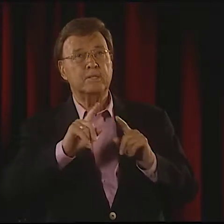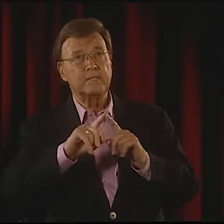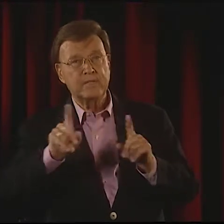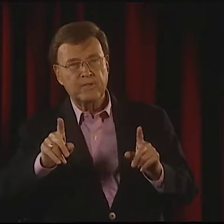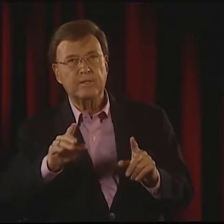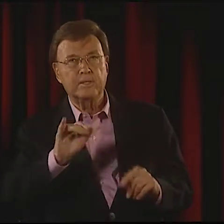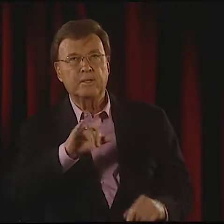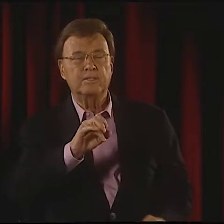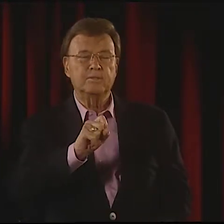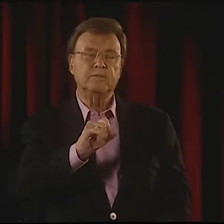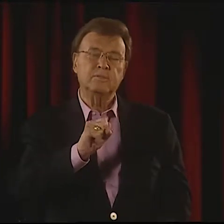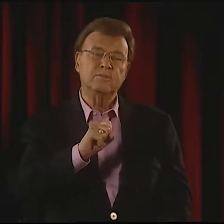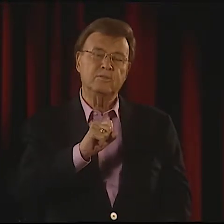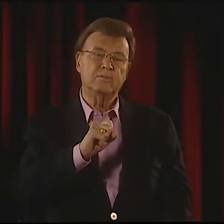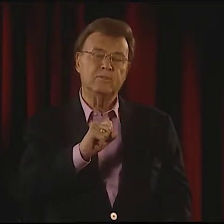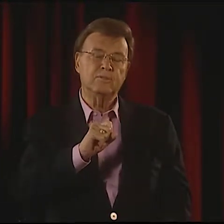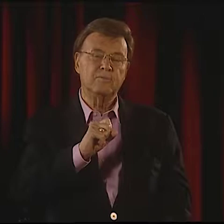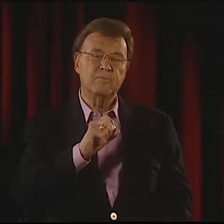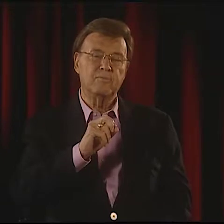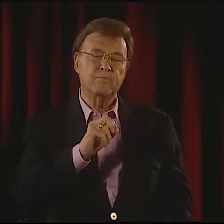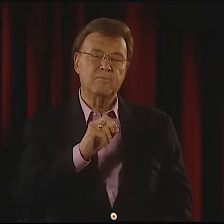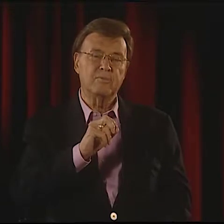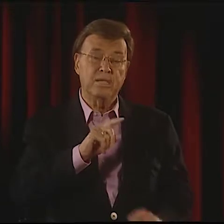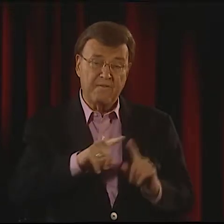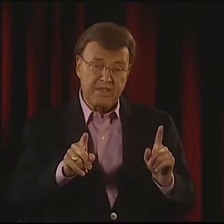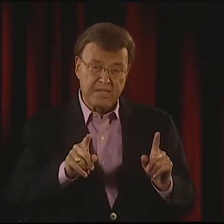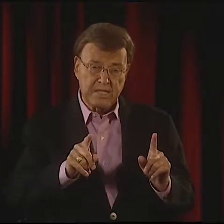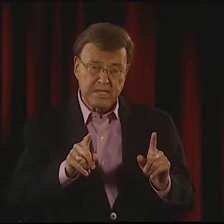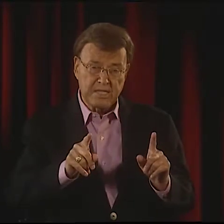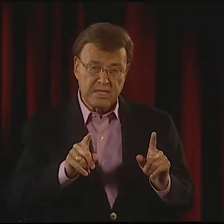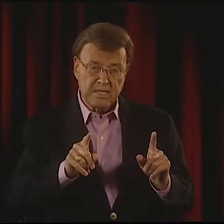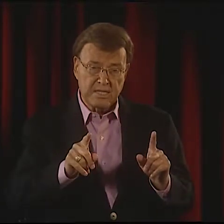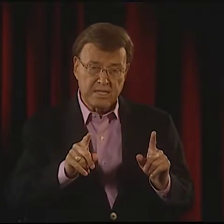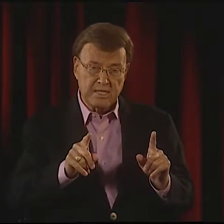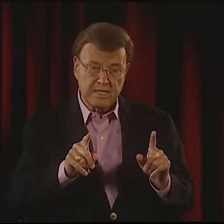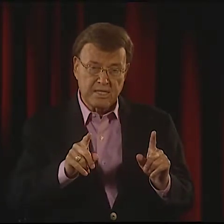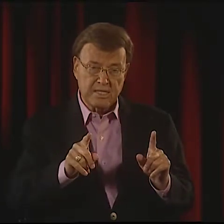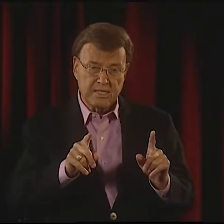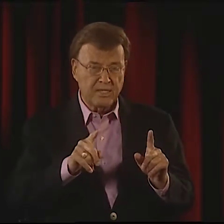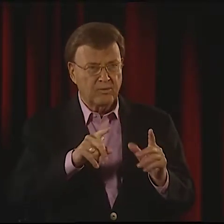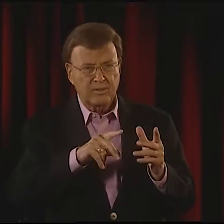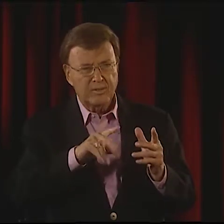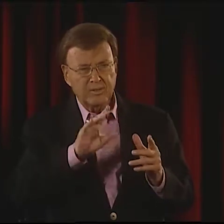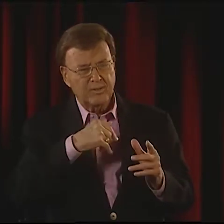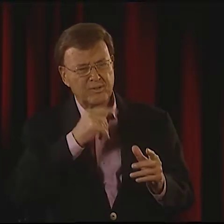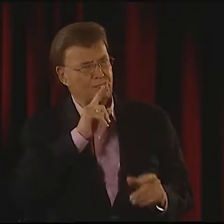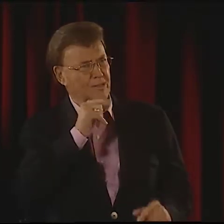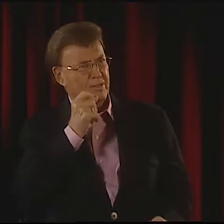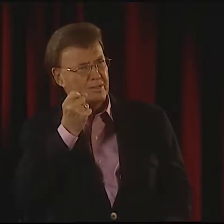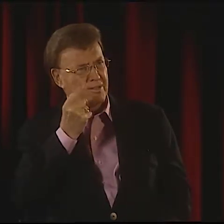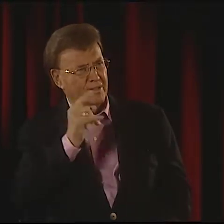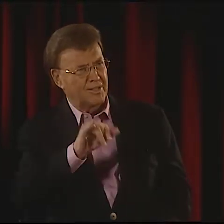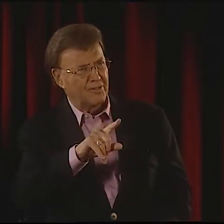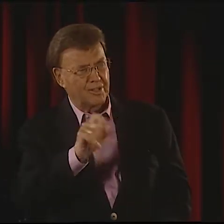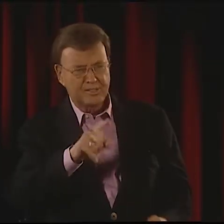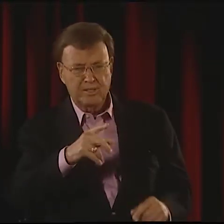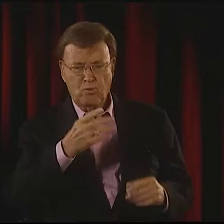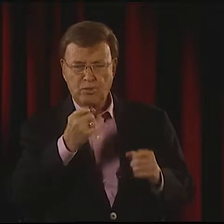OH, YES. STORYTELLING IS DIFFERENT. IT'S DIFFERENT.